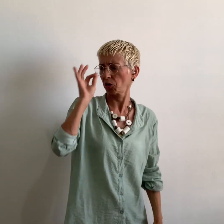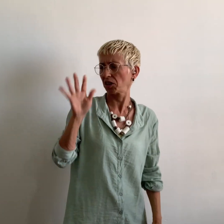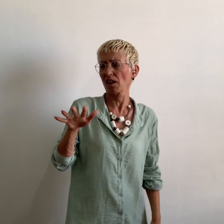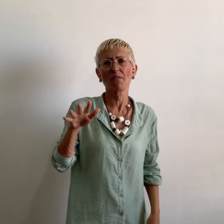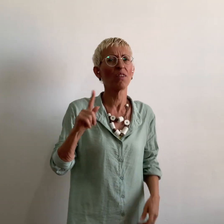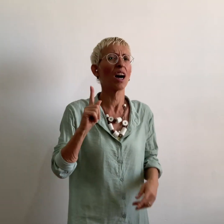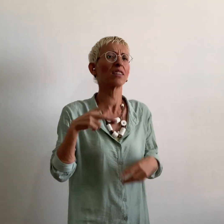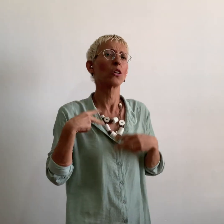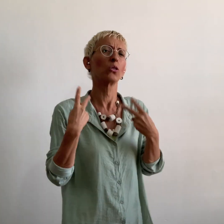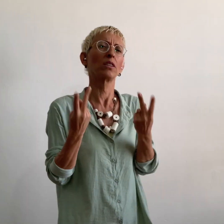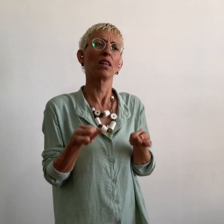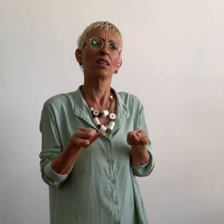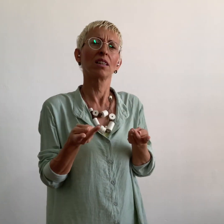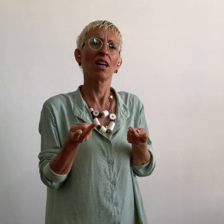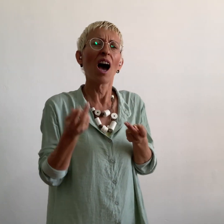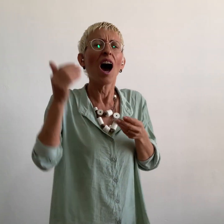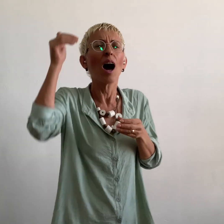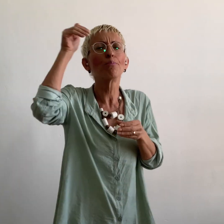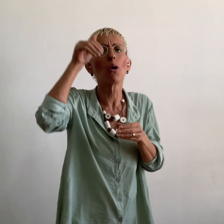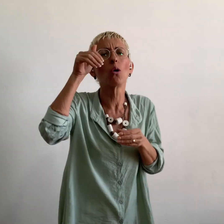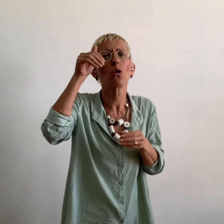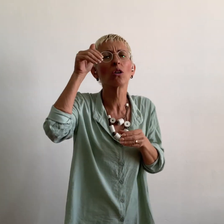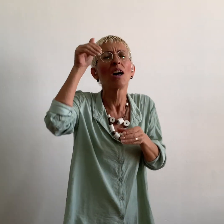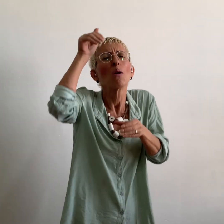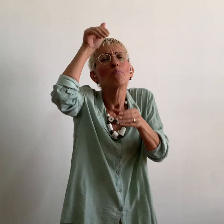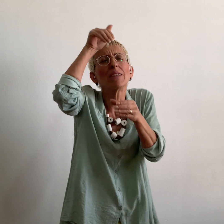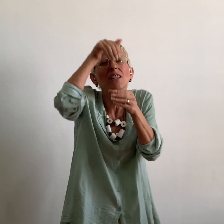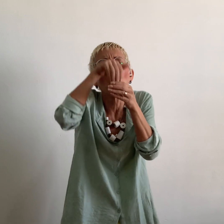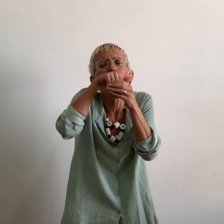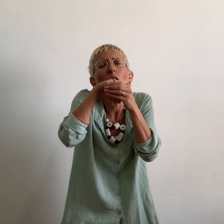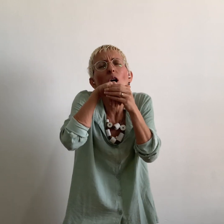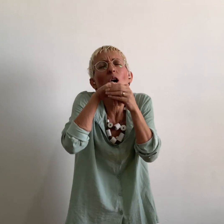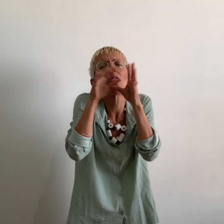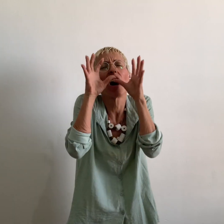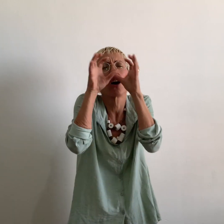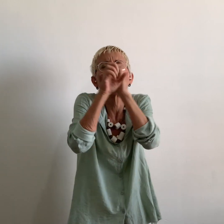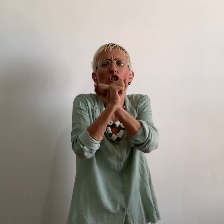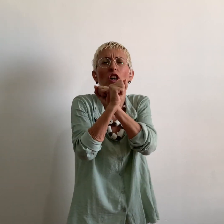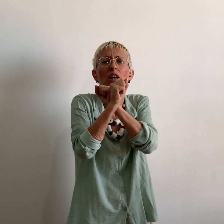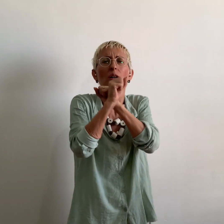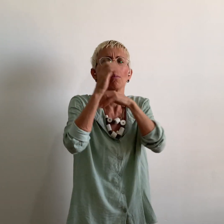You leave and then come back Deep from within the darkness